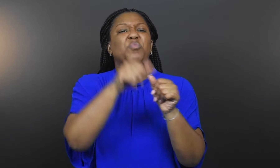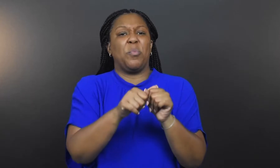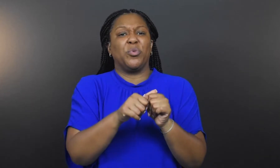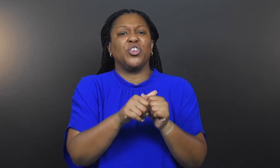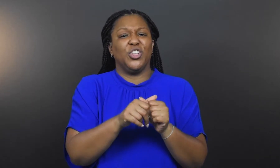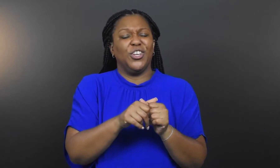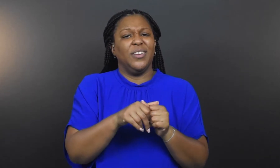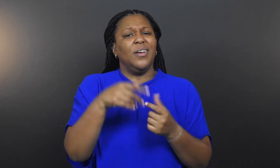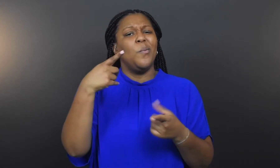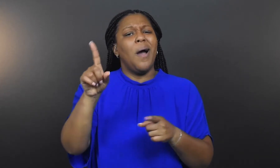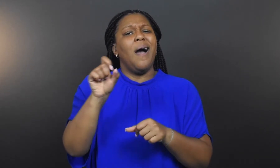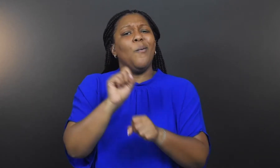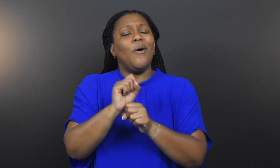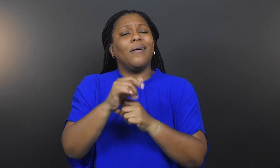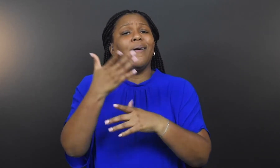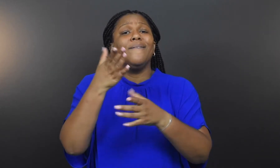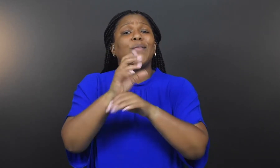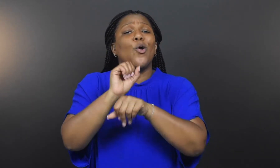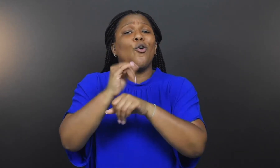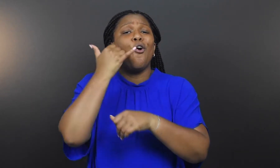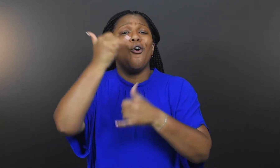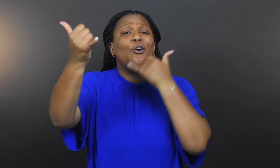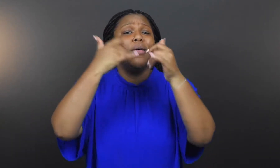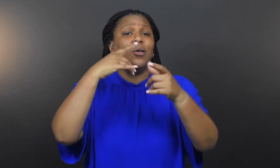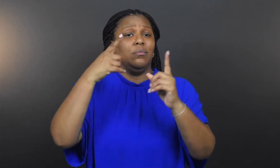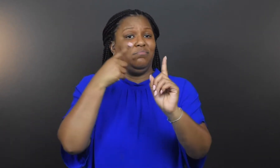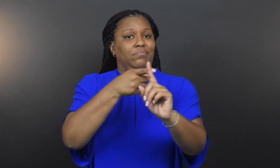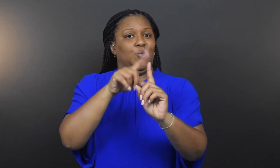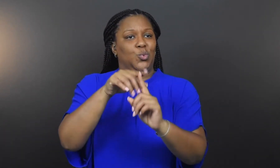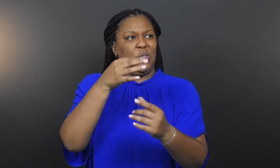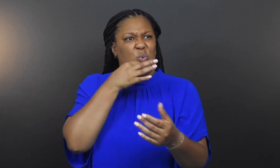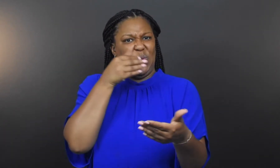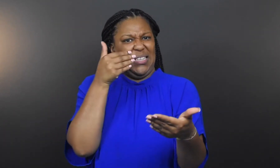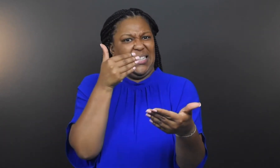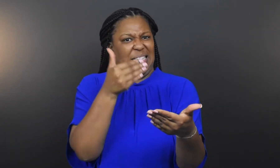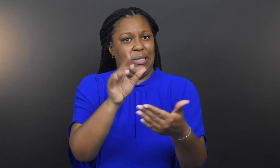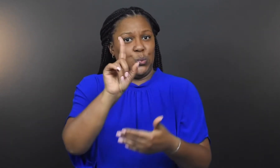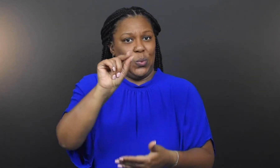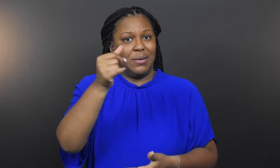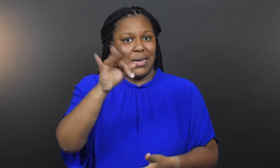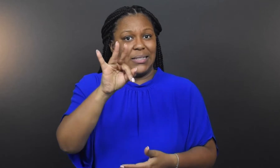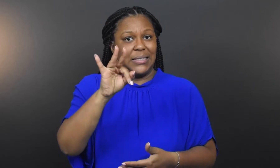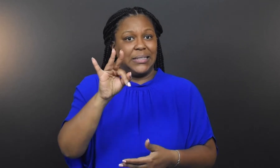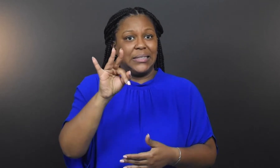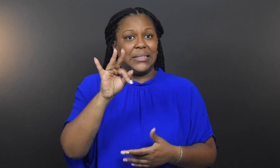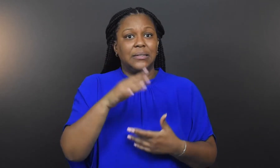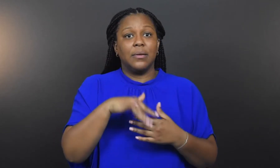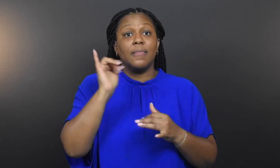Bob remembers fielding calls toward the end of 2019 and the subsequent response activation